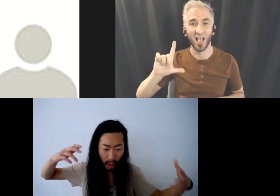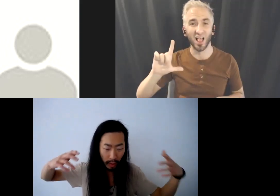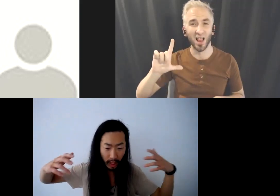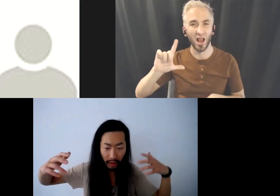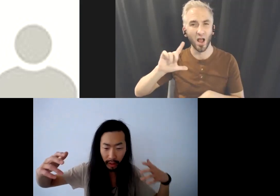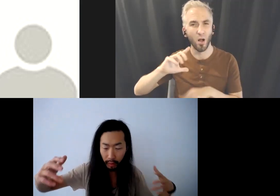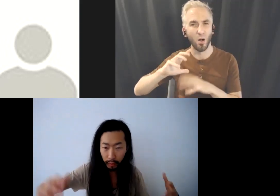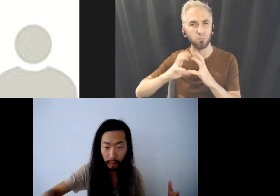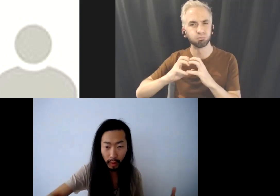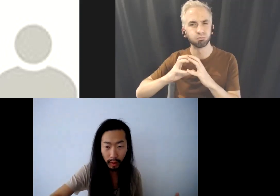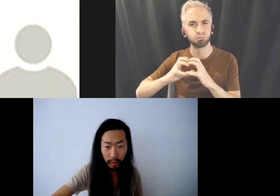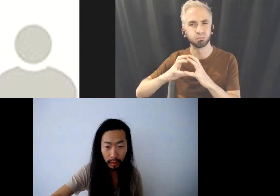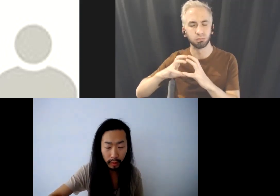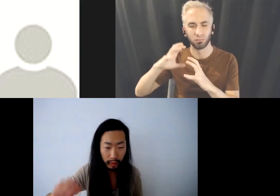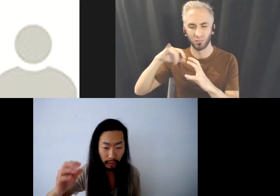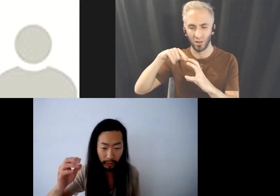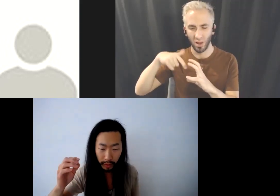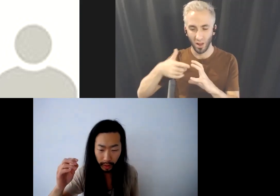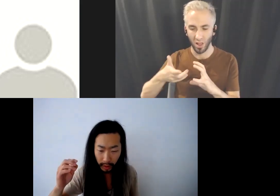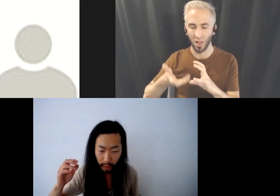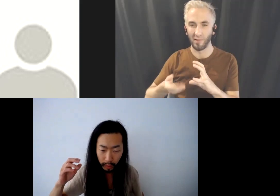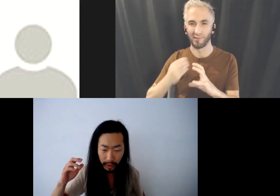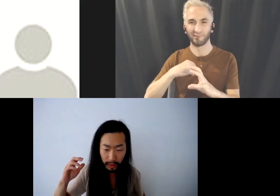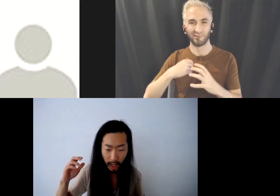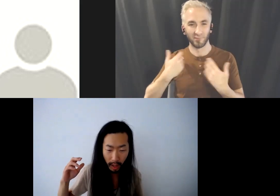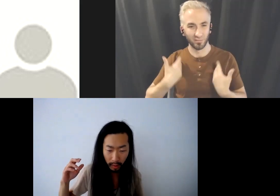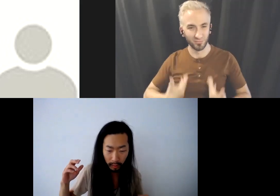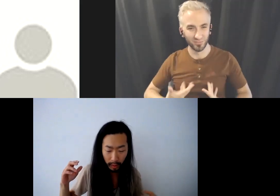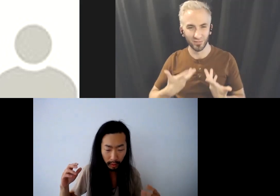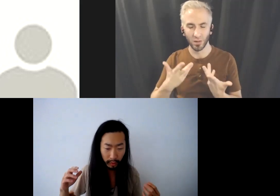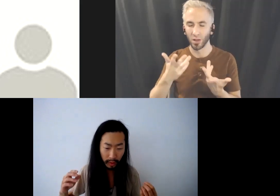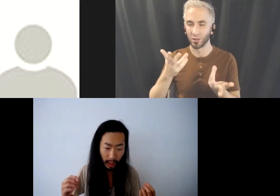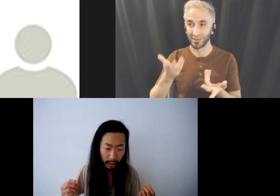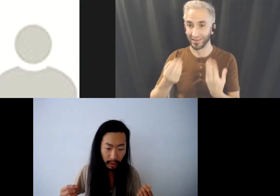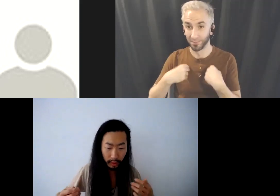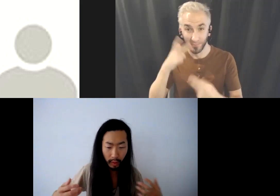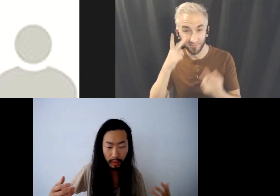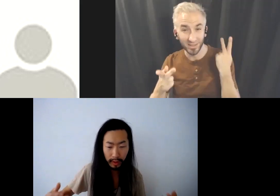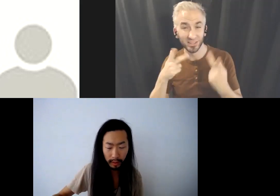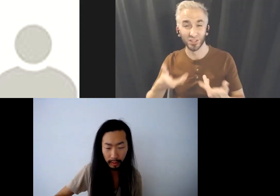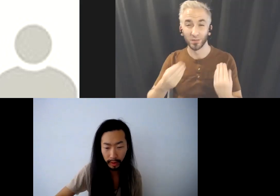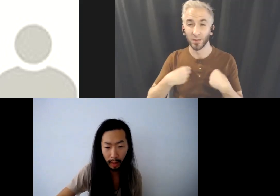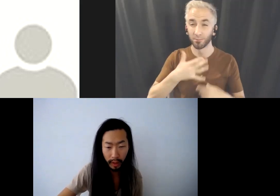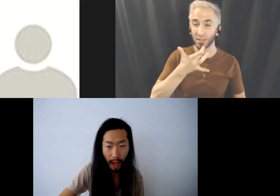How we navigate through the world to visions, to sound, to taste ,to all the sensory that